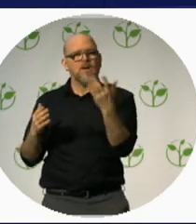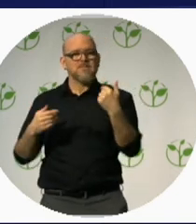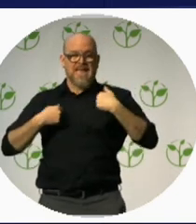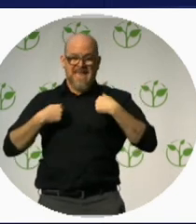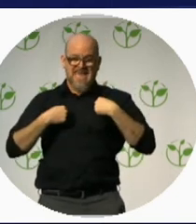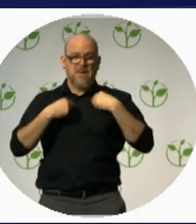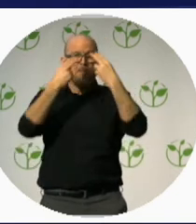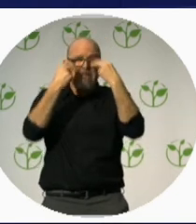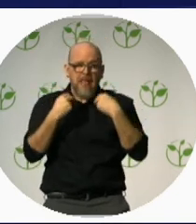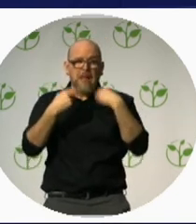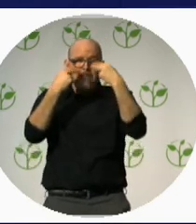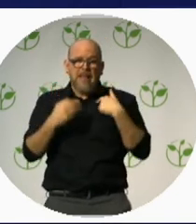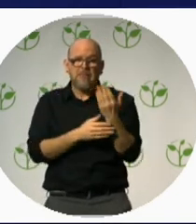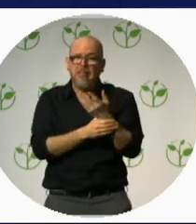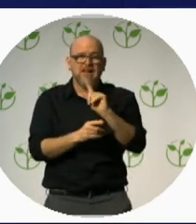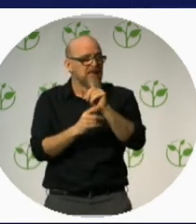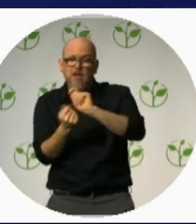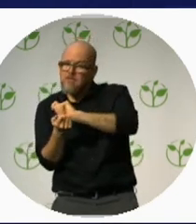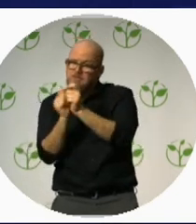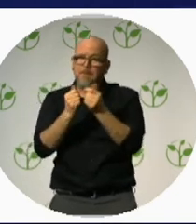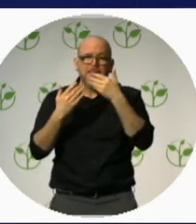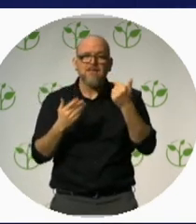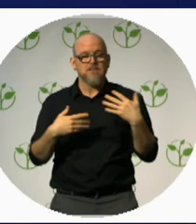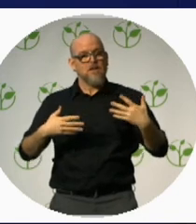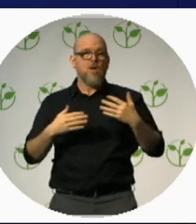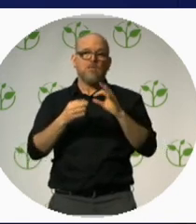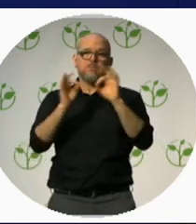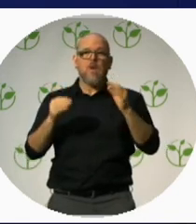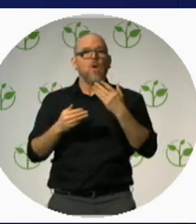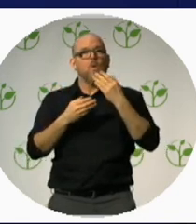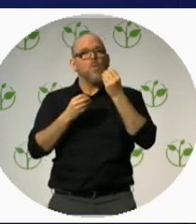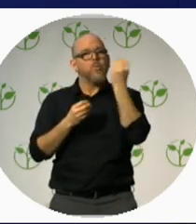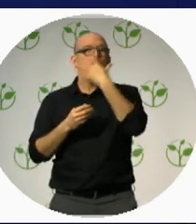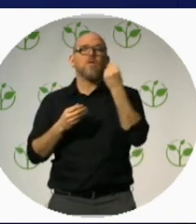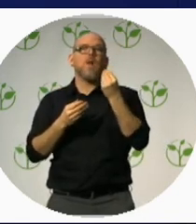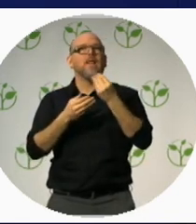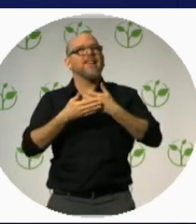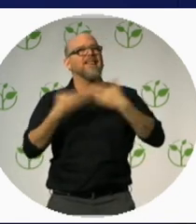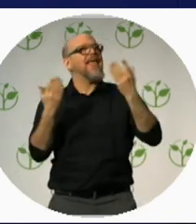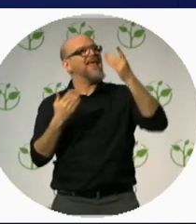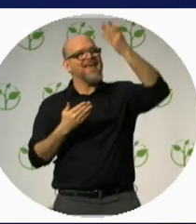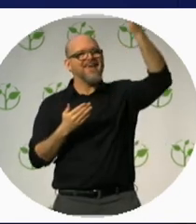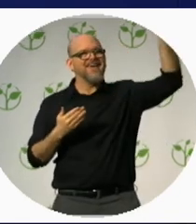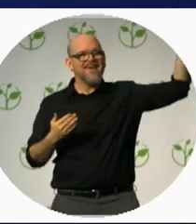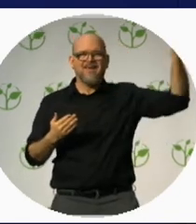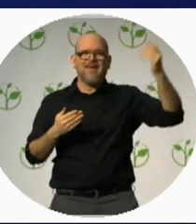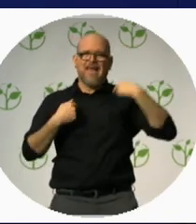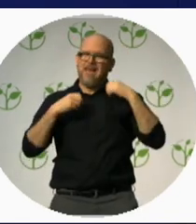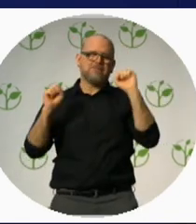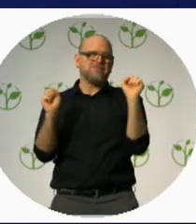Daniel Kish: The magic words here – It’s a beautiful day, but I can’t see it.